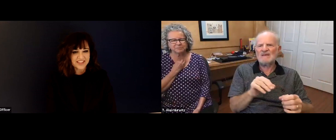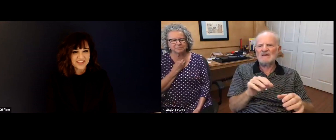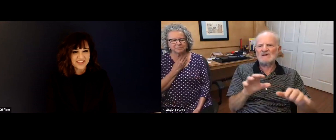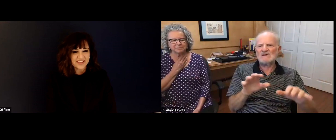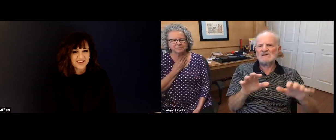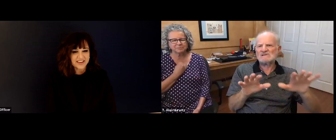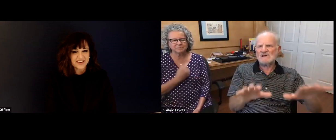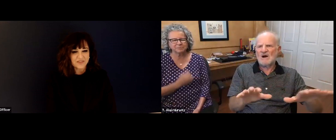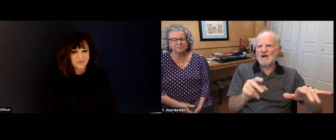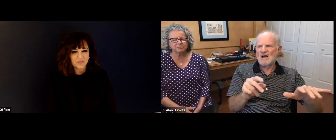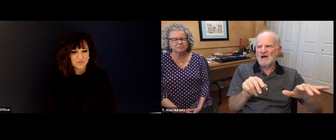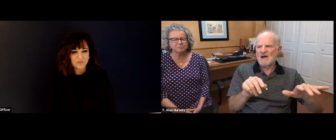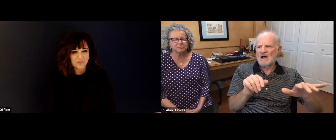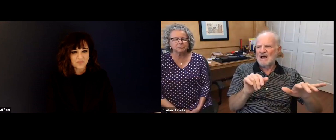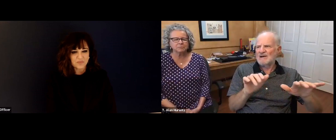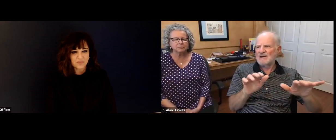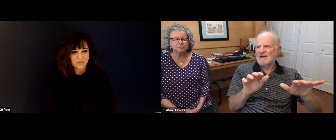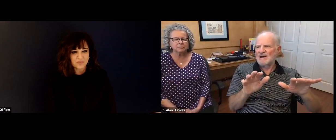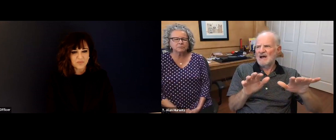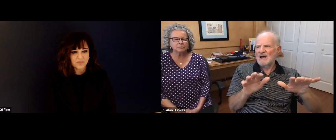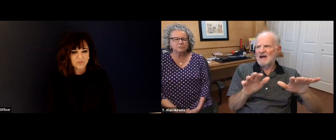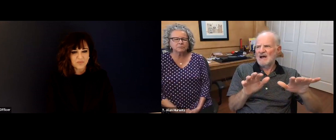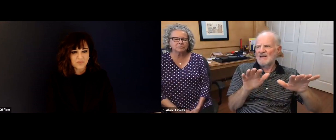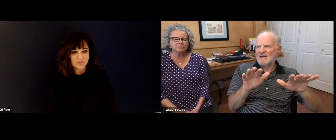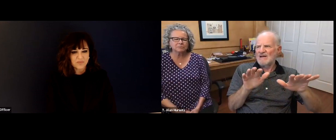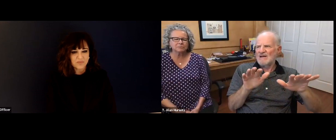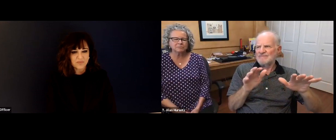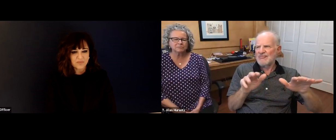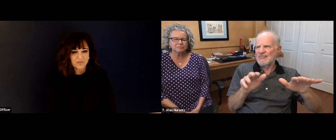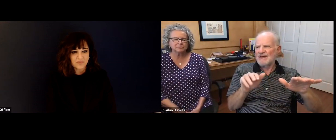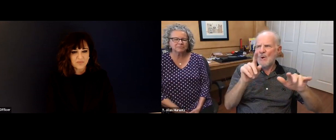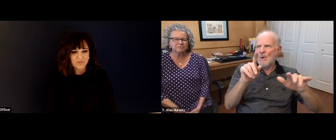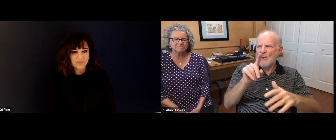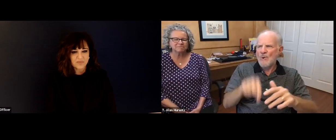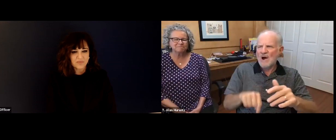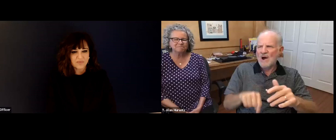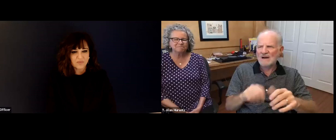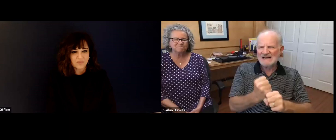janitorial services, I mean everything. Student Services, student life, all of it.